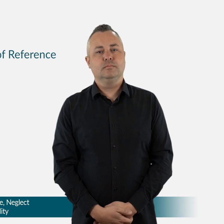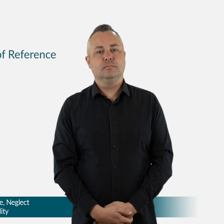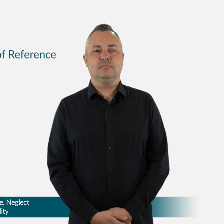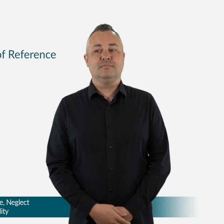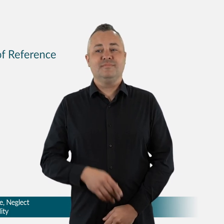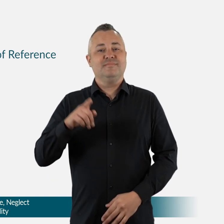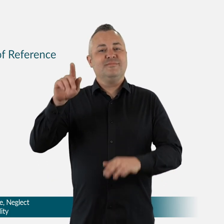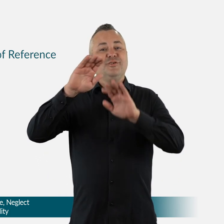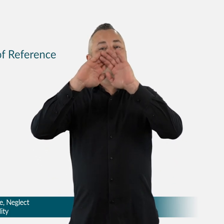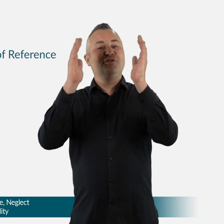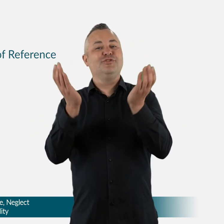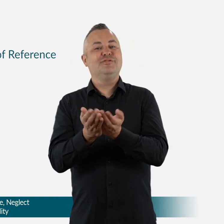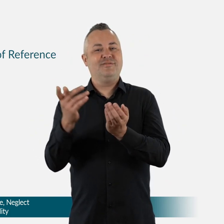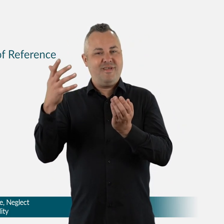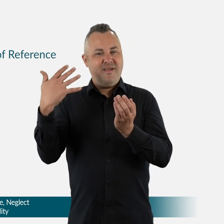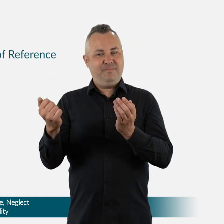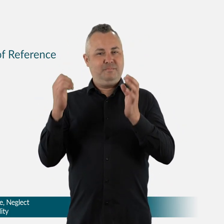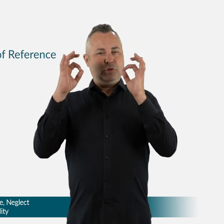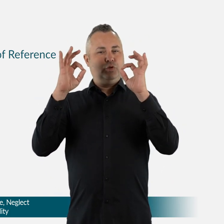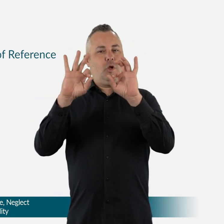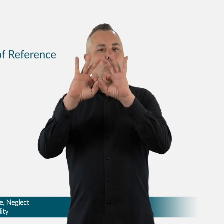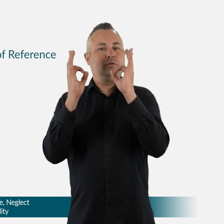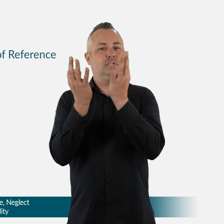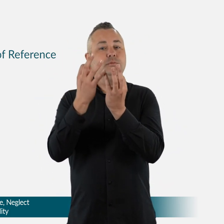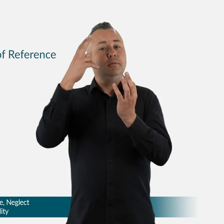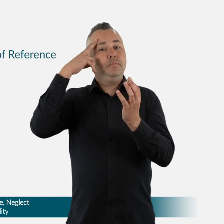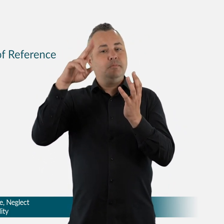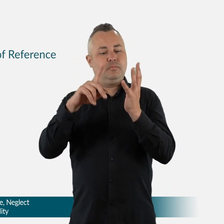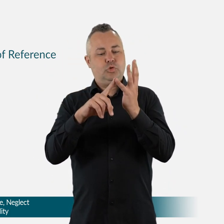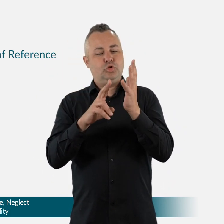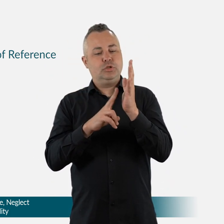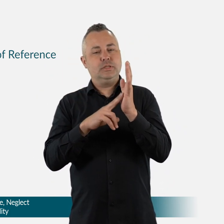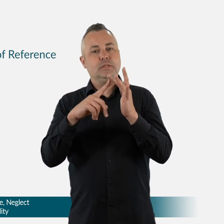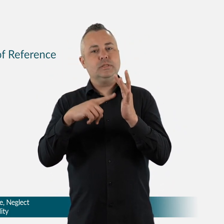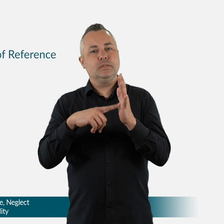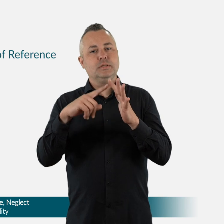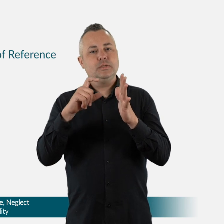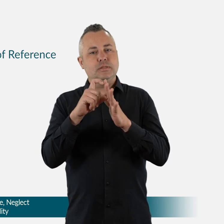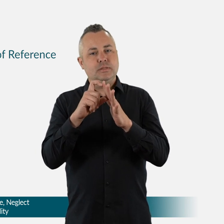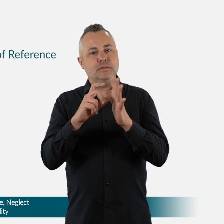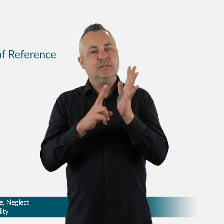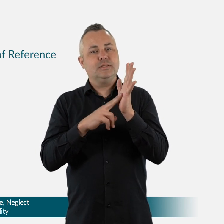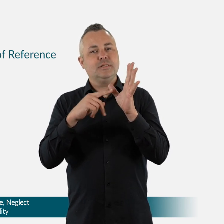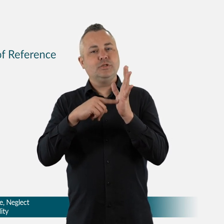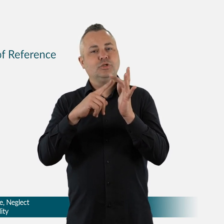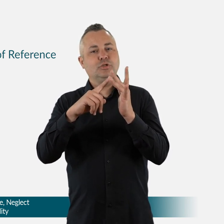neglect and exploitation than people without disability.